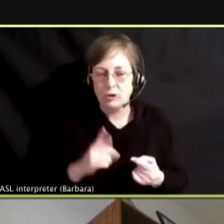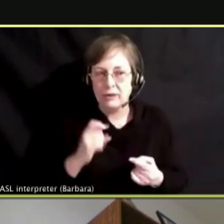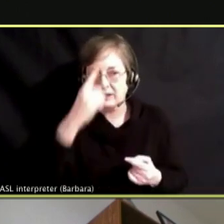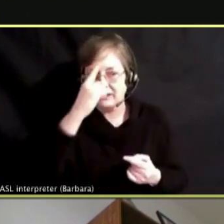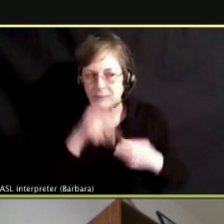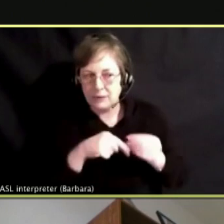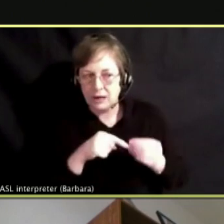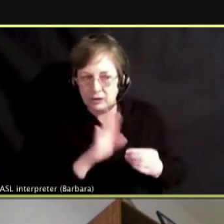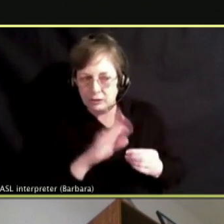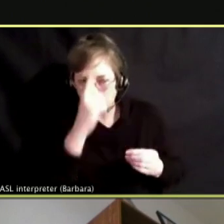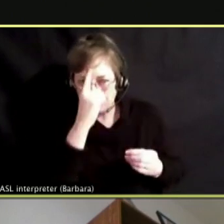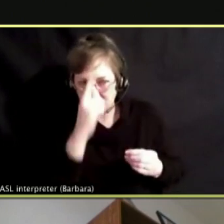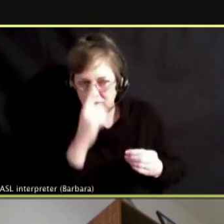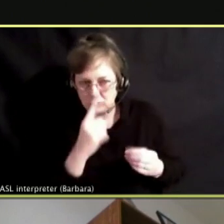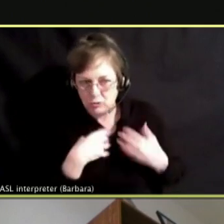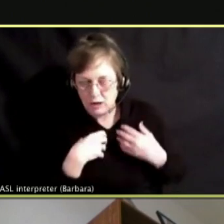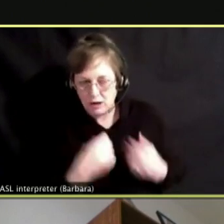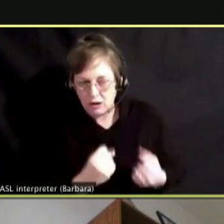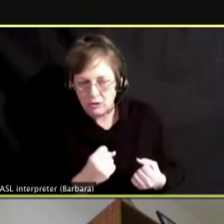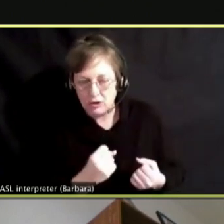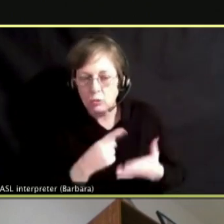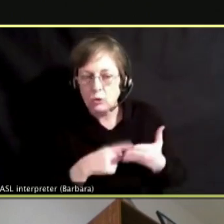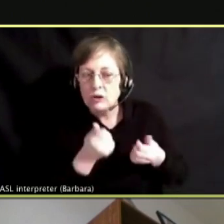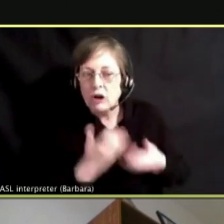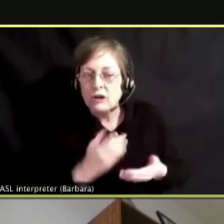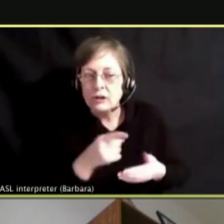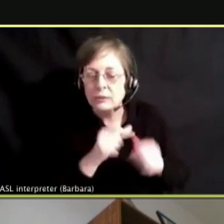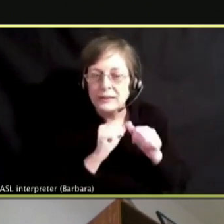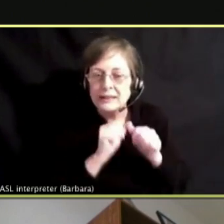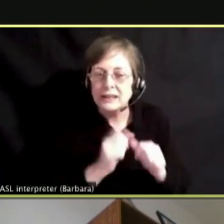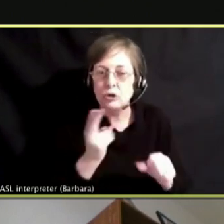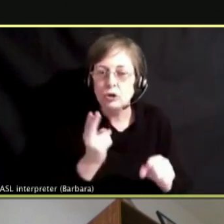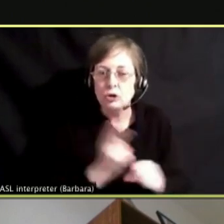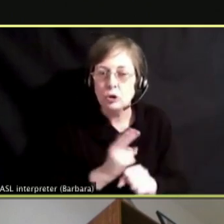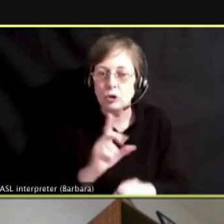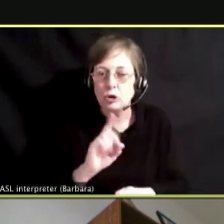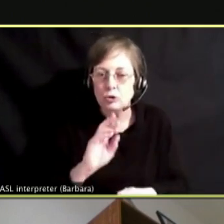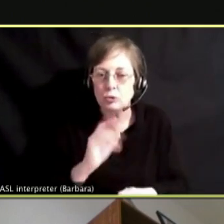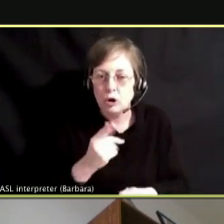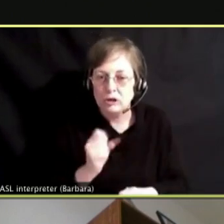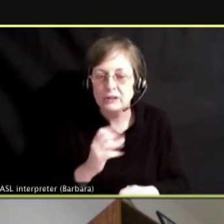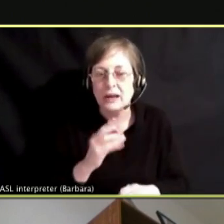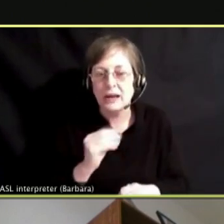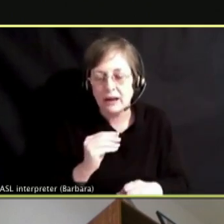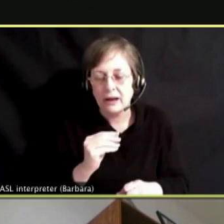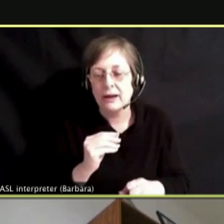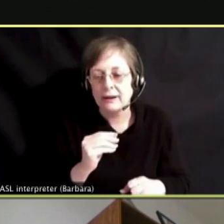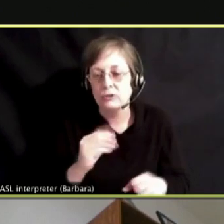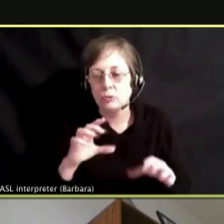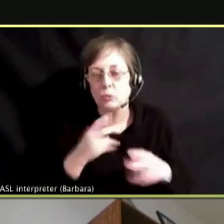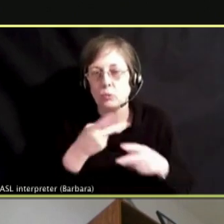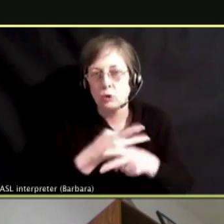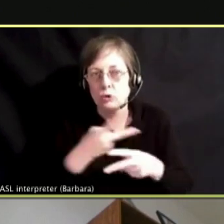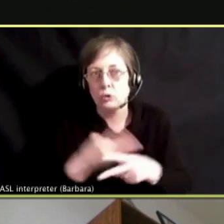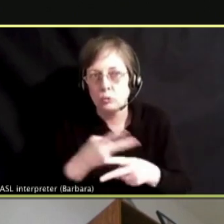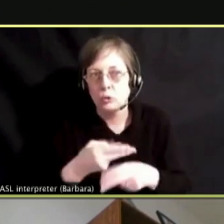TO DO THESE DRUGS AND TO CONTINUE TO START. I'M SO GLAD YOU MENTIONED THAT.